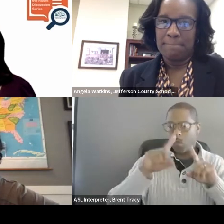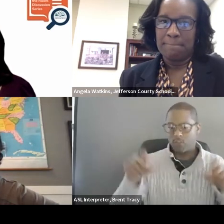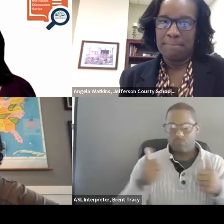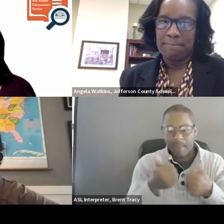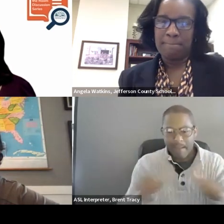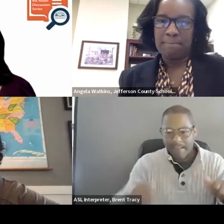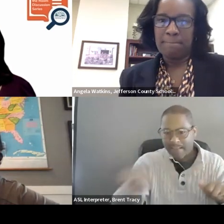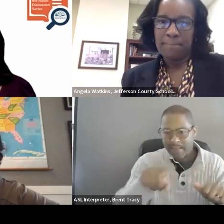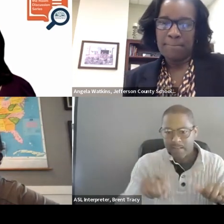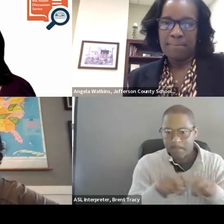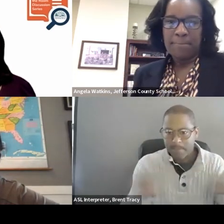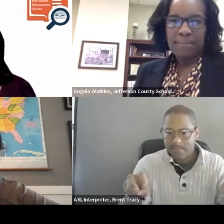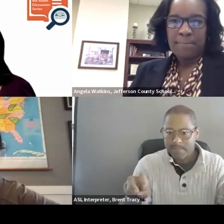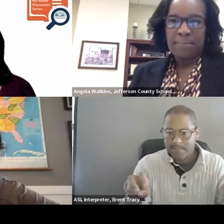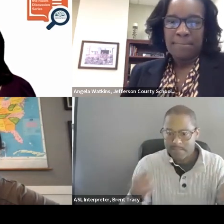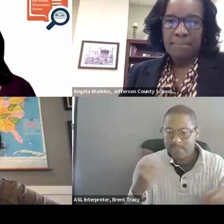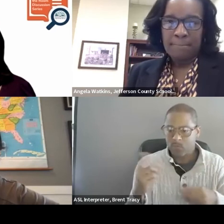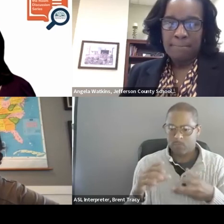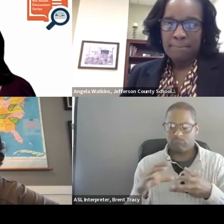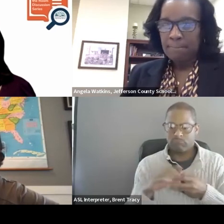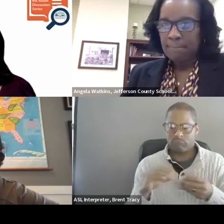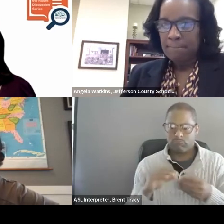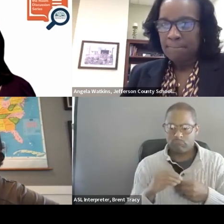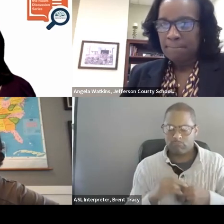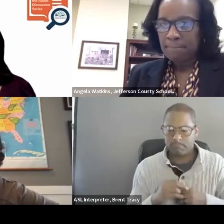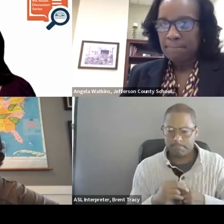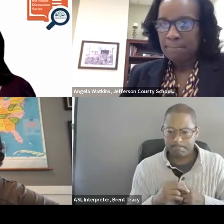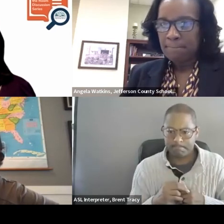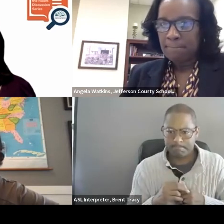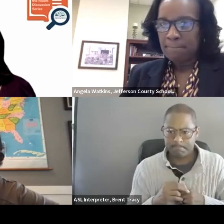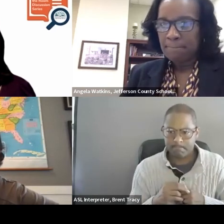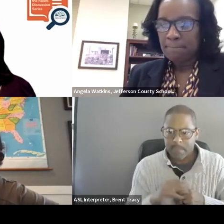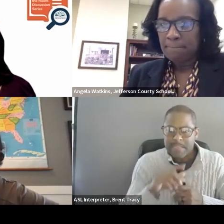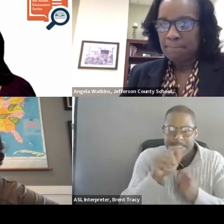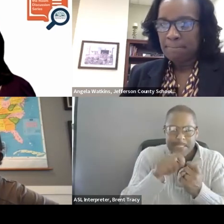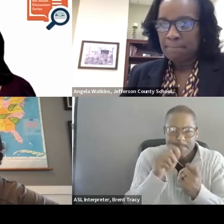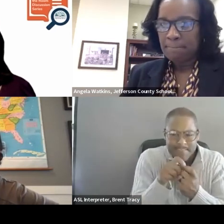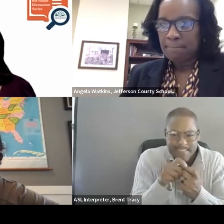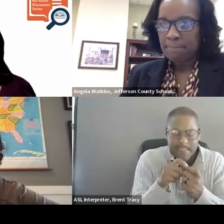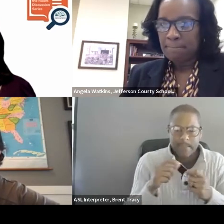It is asking if you can speak a little bit more about the specific Instructional Coaching models that any of you use.